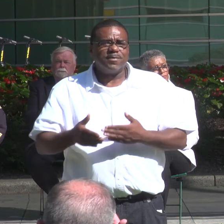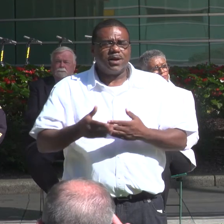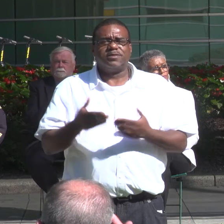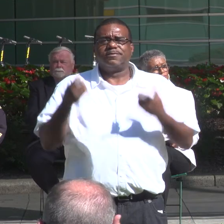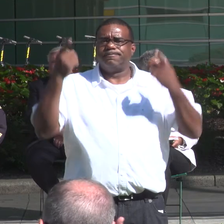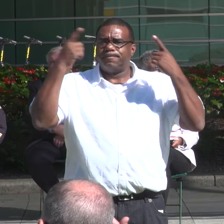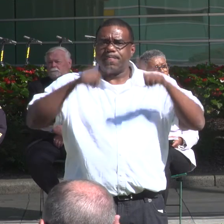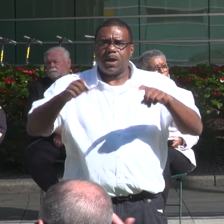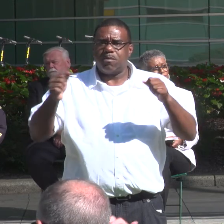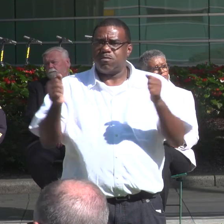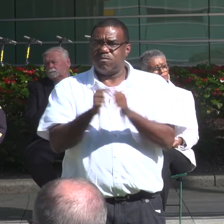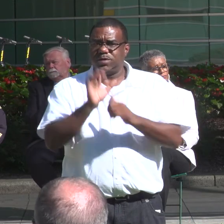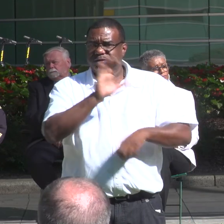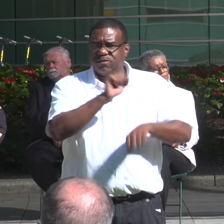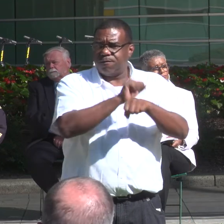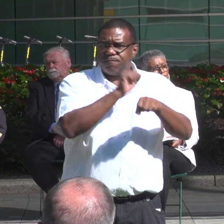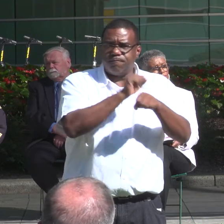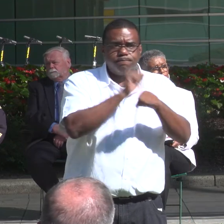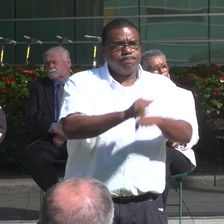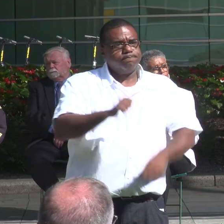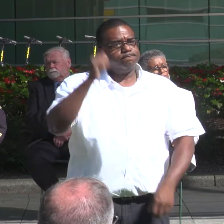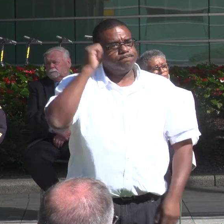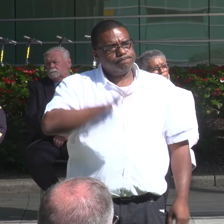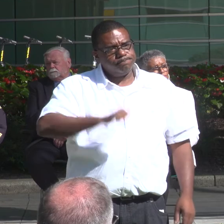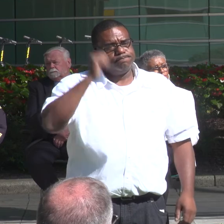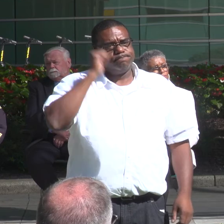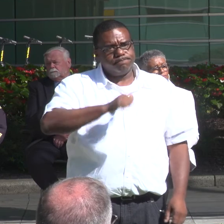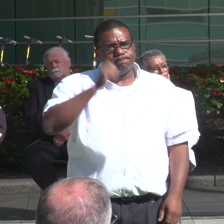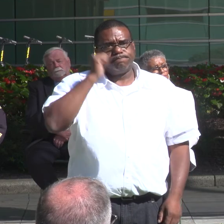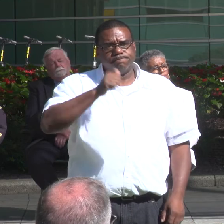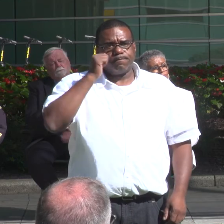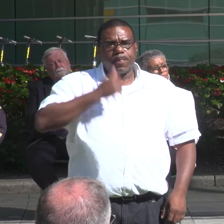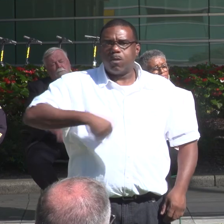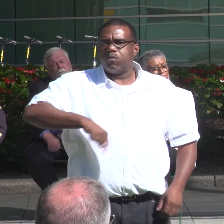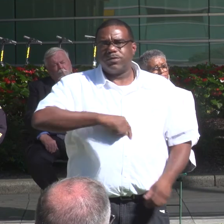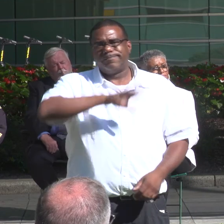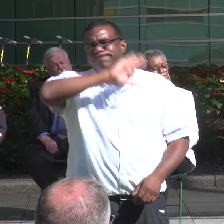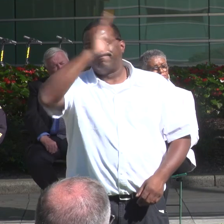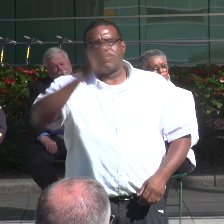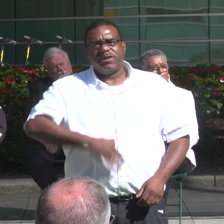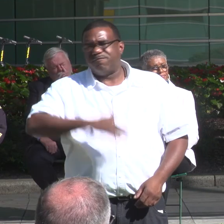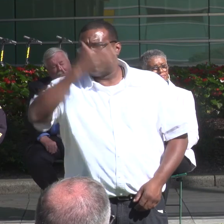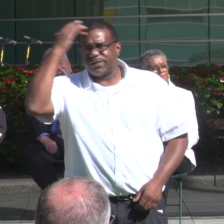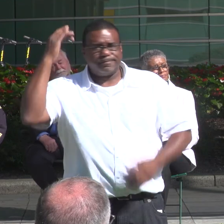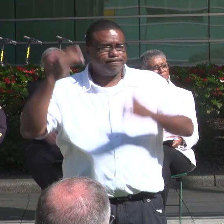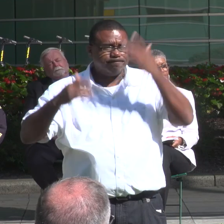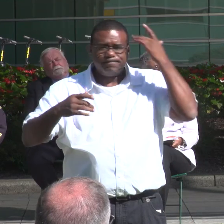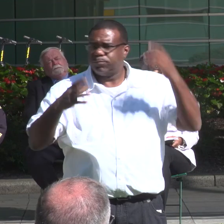WORK THEY DO EVERY SINGLE DAY AND SO WHILE WE NEVER FORGET E